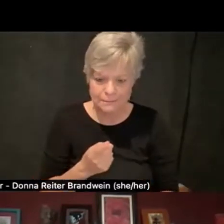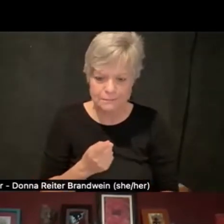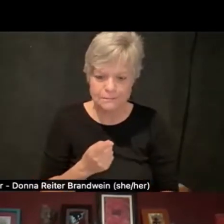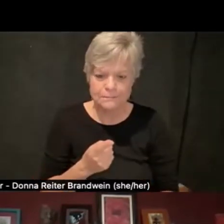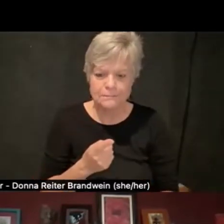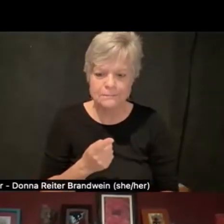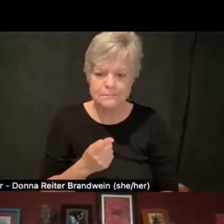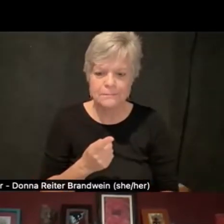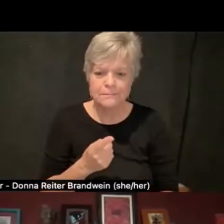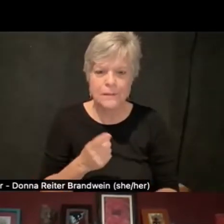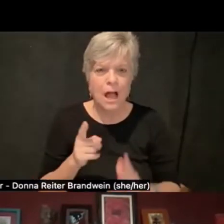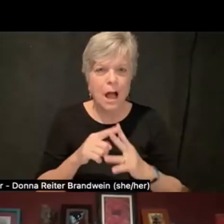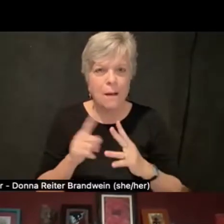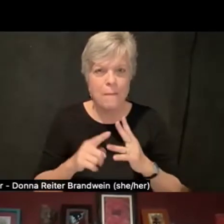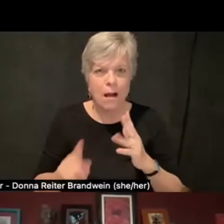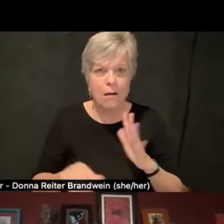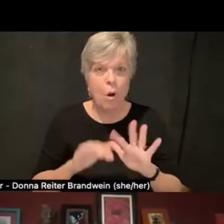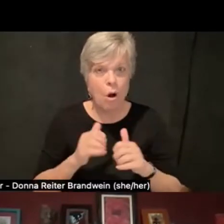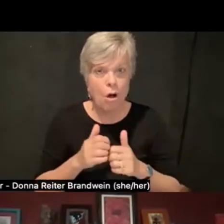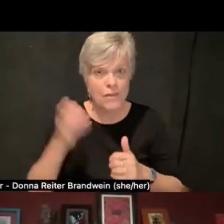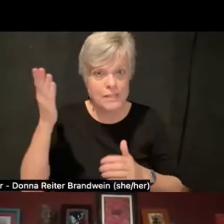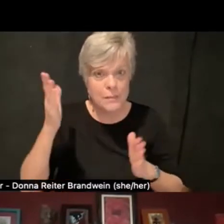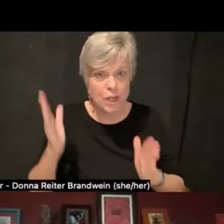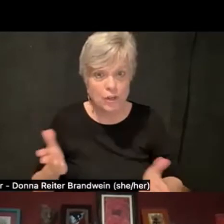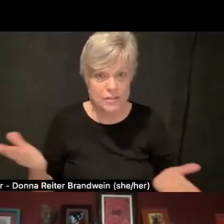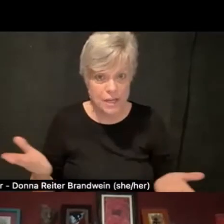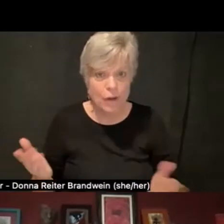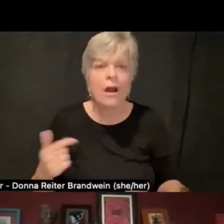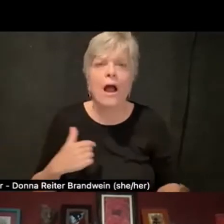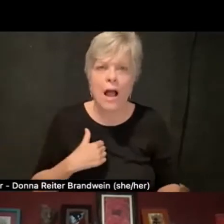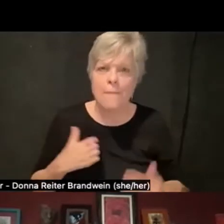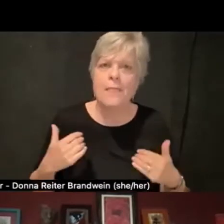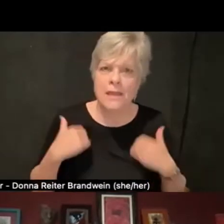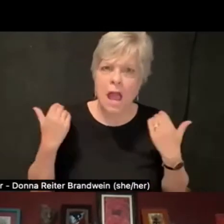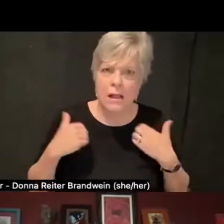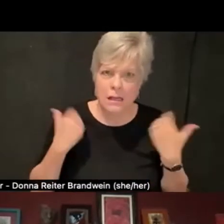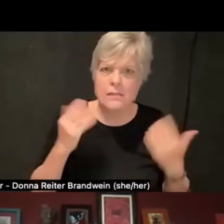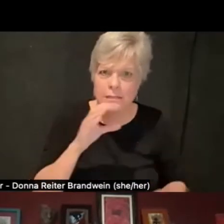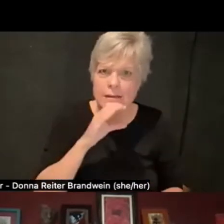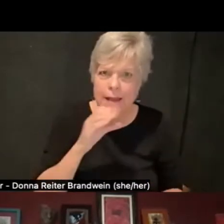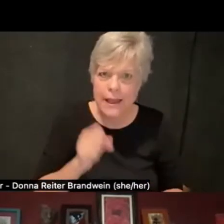all the speakers here, I am probably the youngest one, and I am coming from a perspective